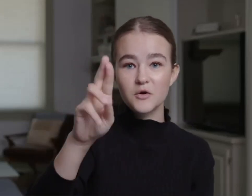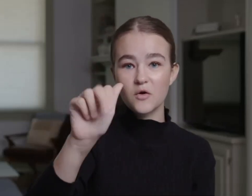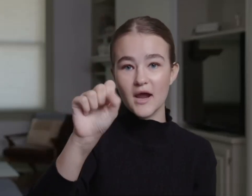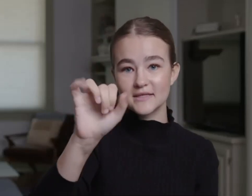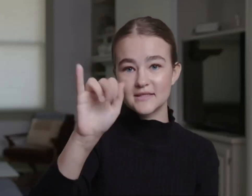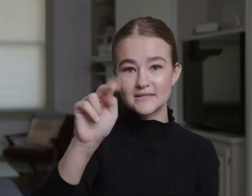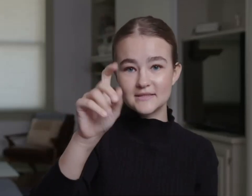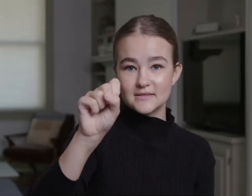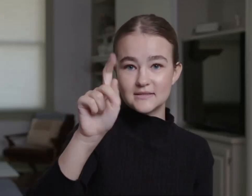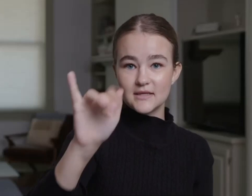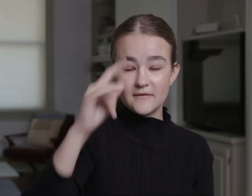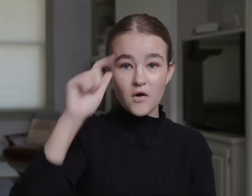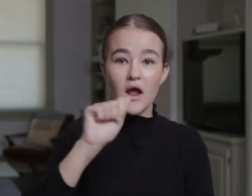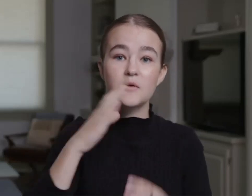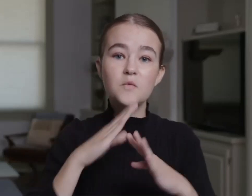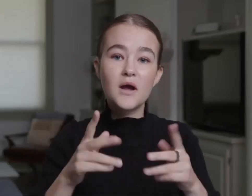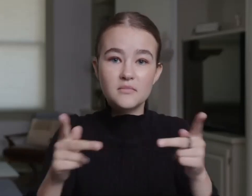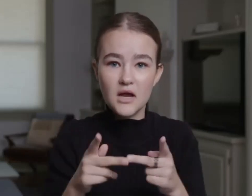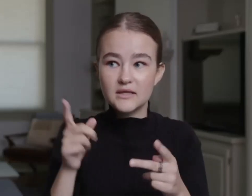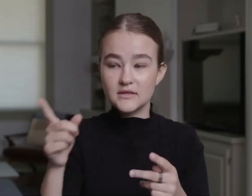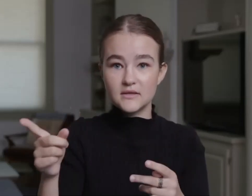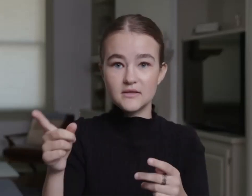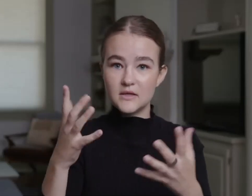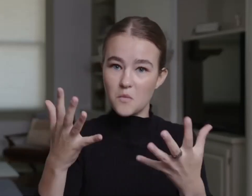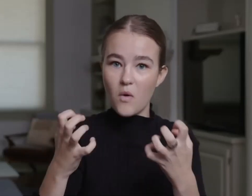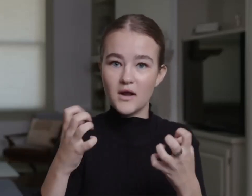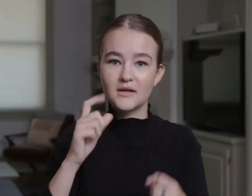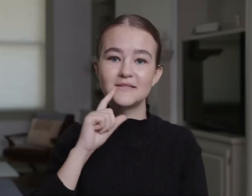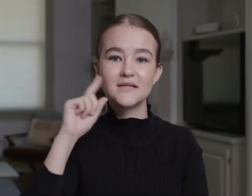It makes things more interesting. On a side note, in the movie A Quiet Place,